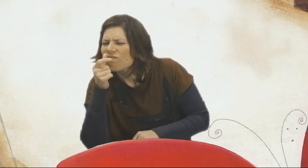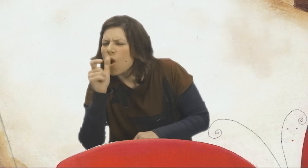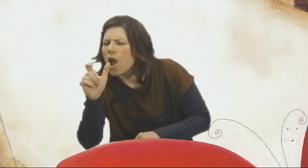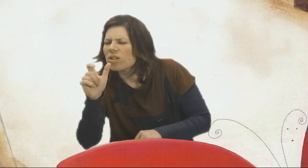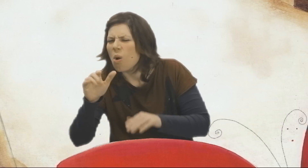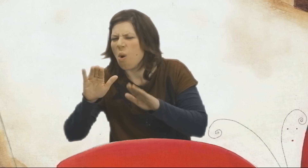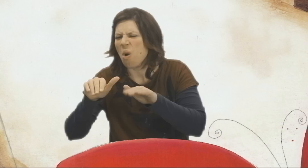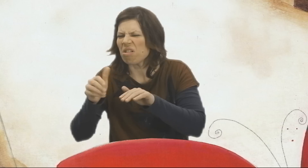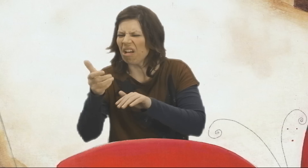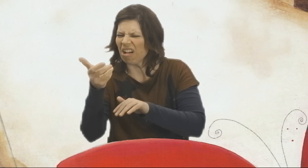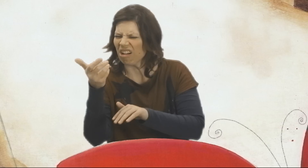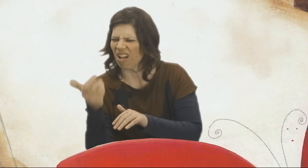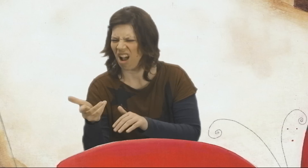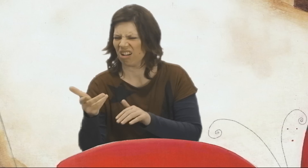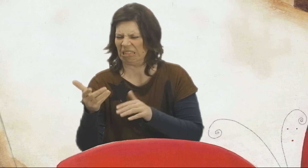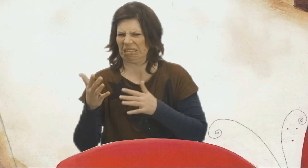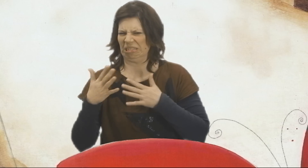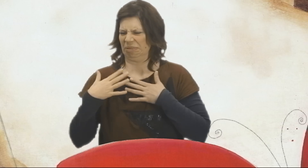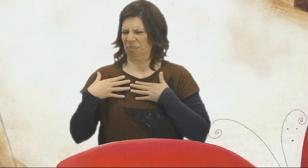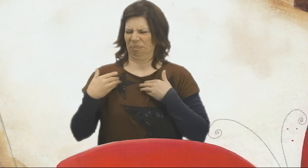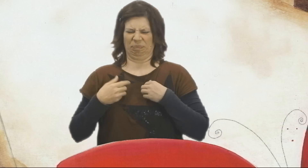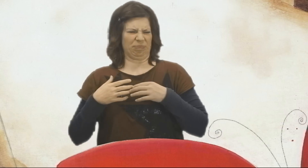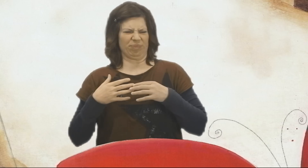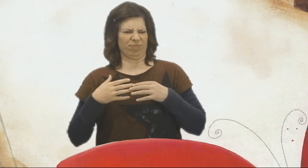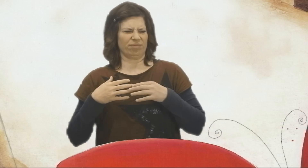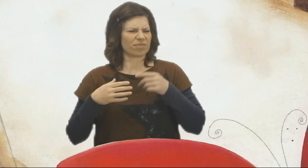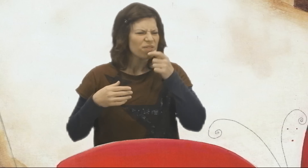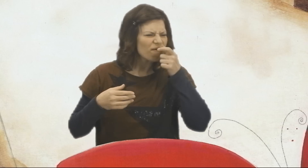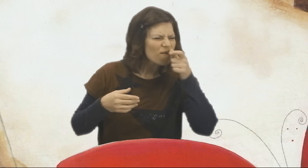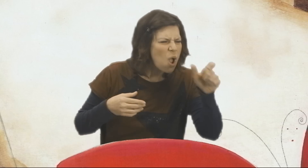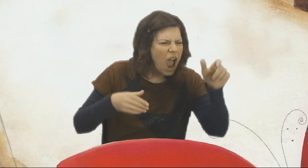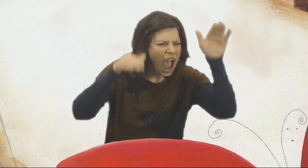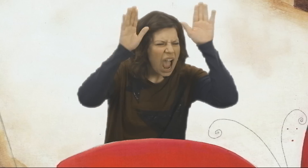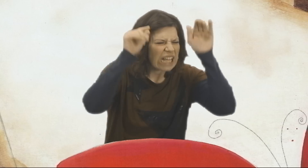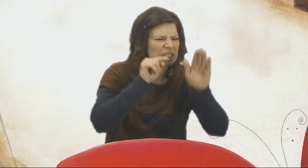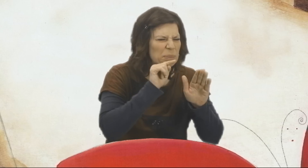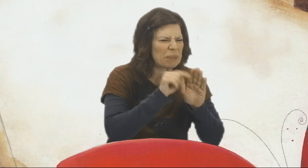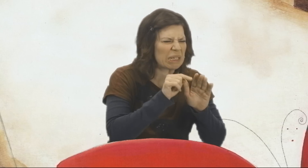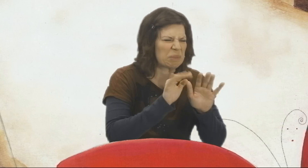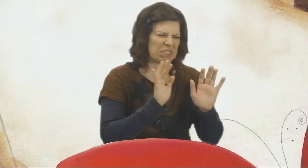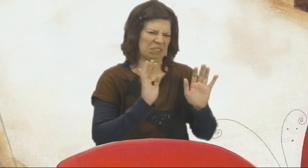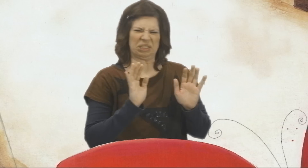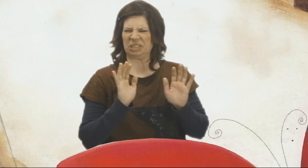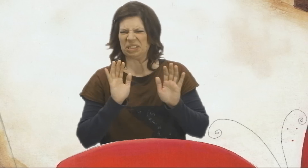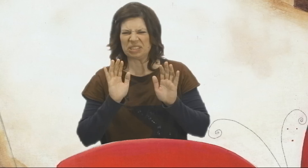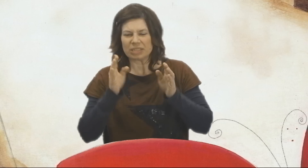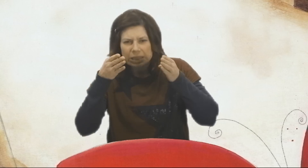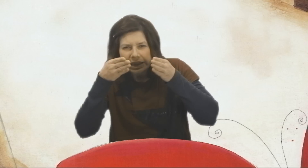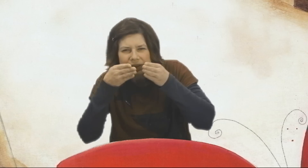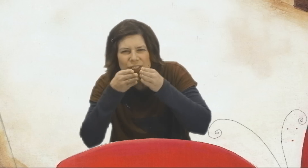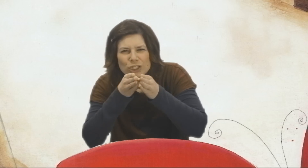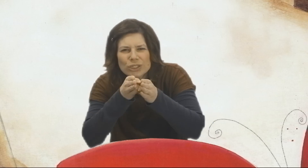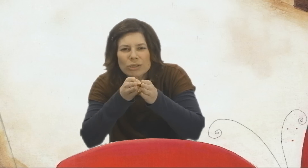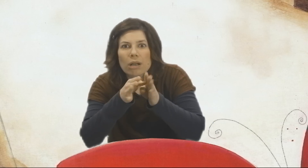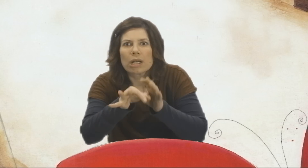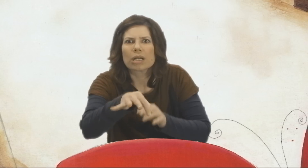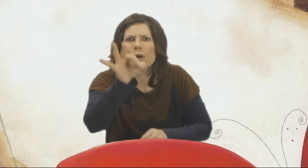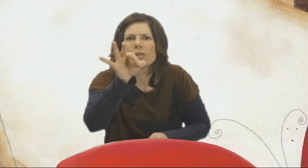between DOGPOO and RABBITPEE.